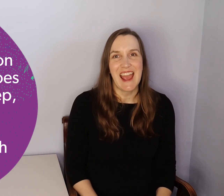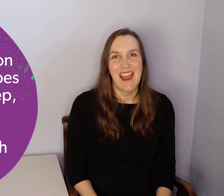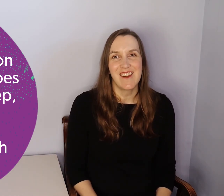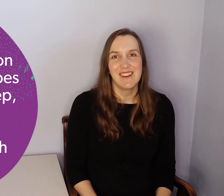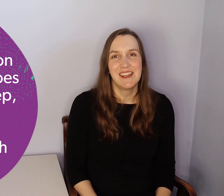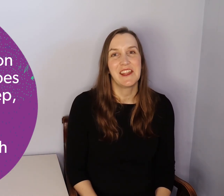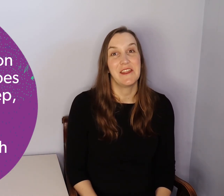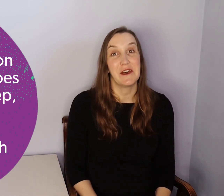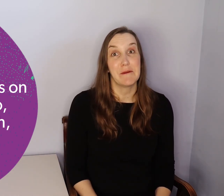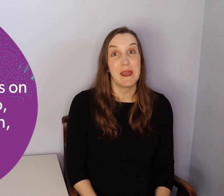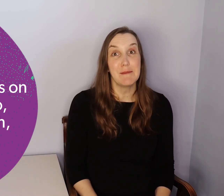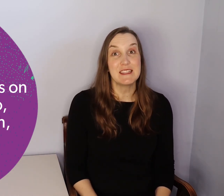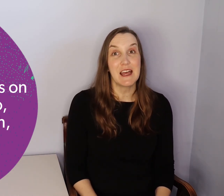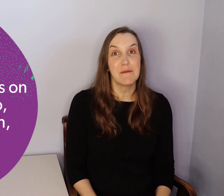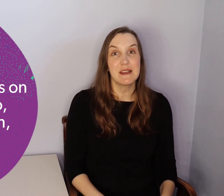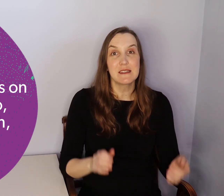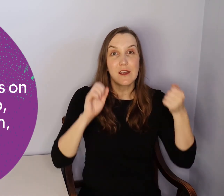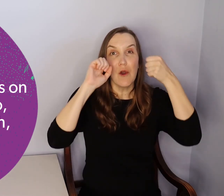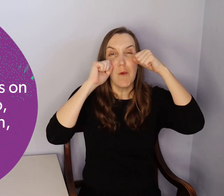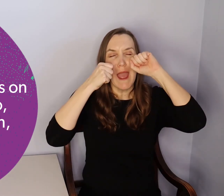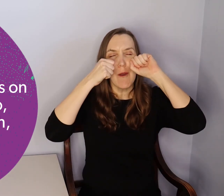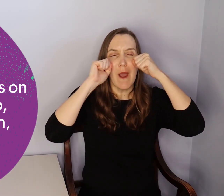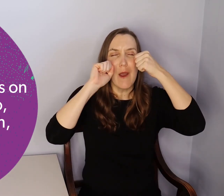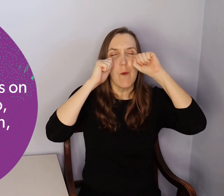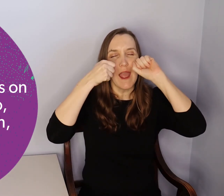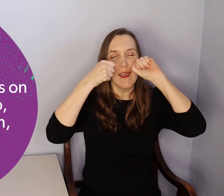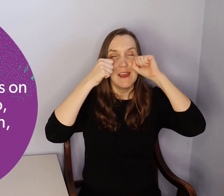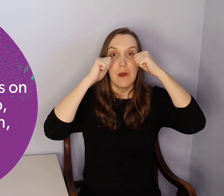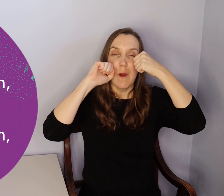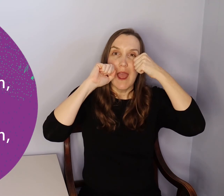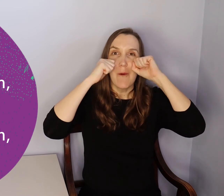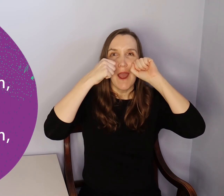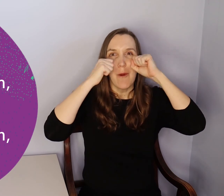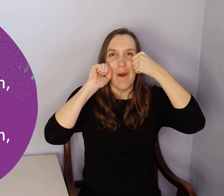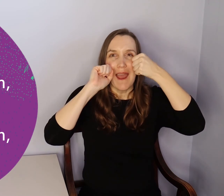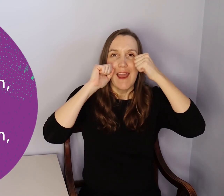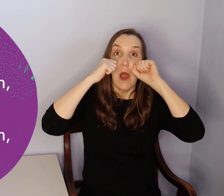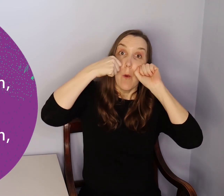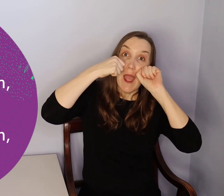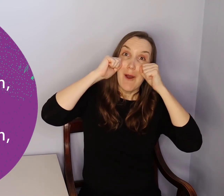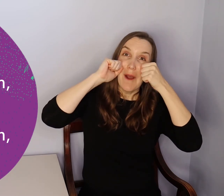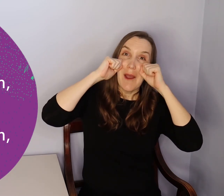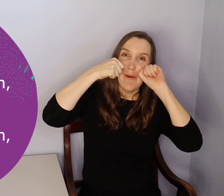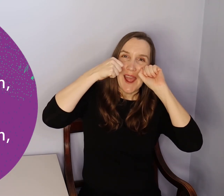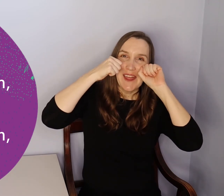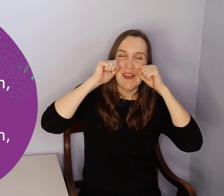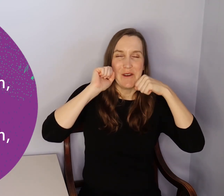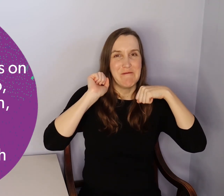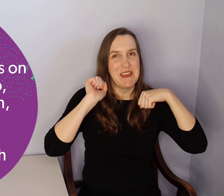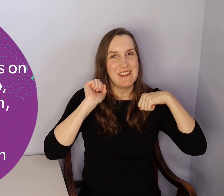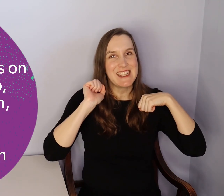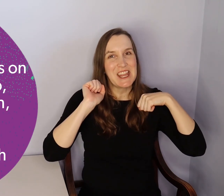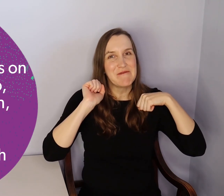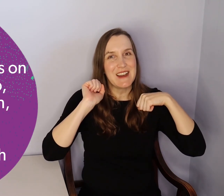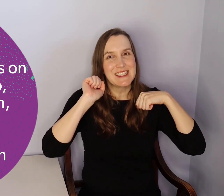The babies on the bus go wow wow wow. Wow wow wow wow wow wow babies on the